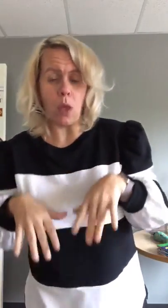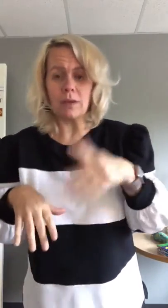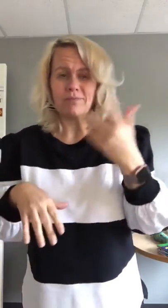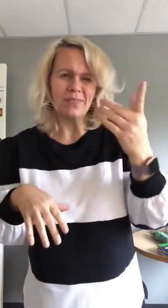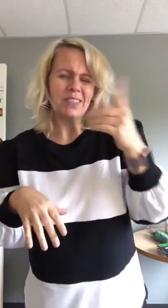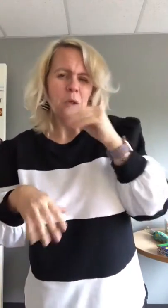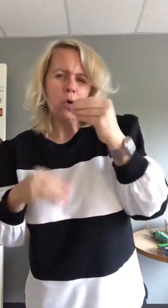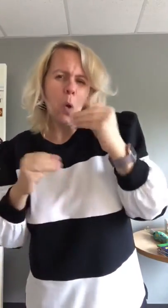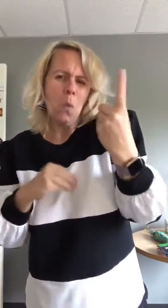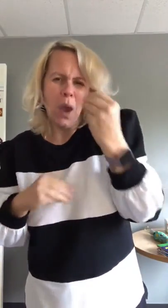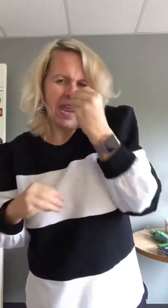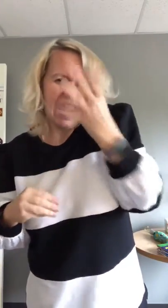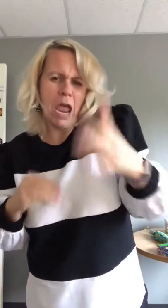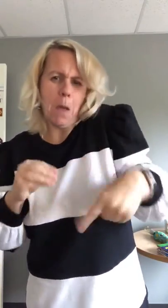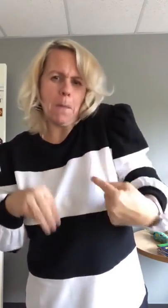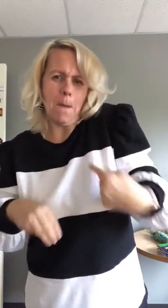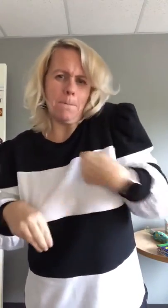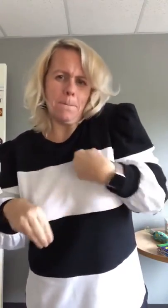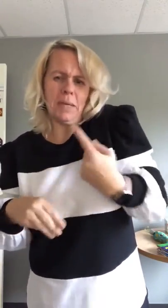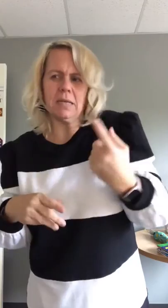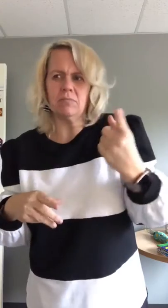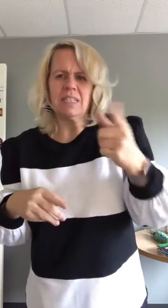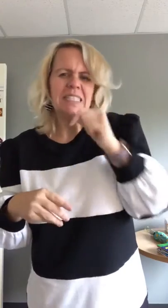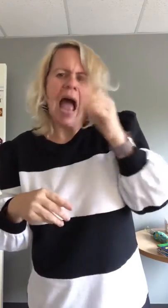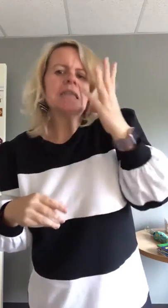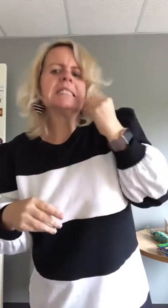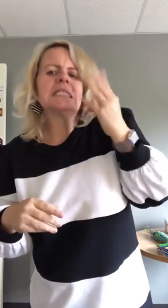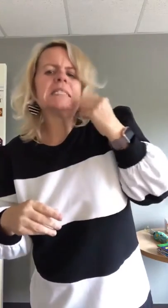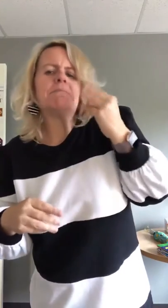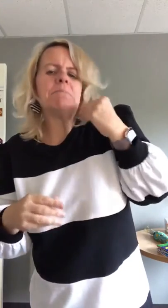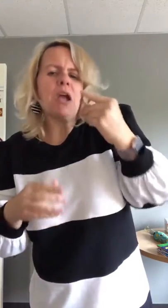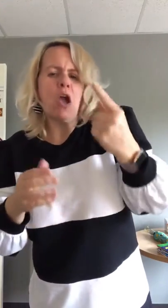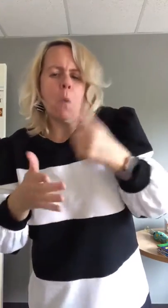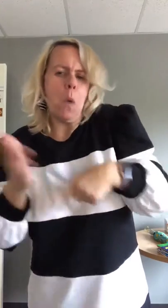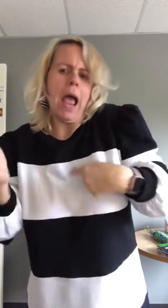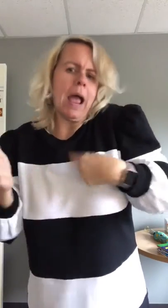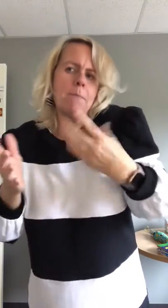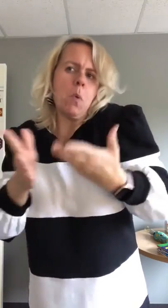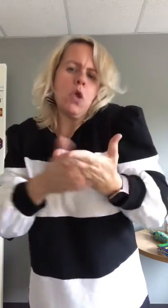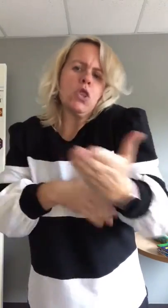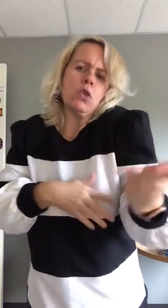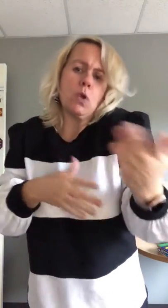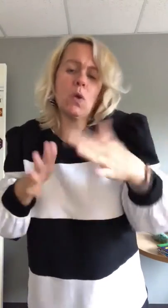if you think they won't care about you or they don't experience the same,